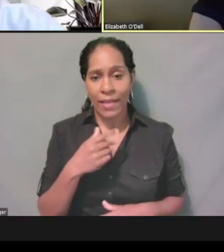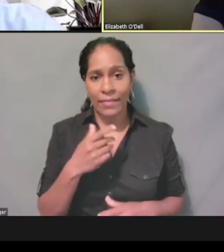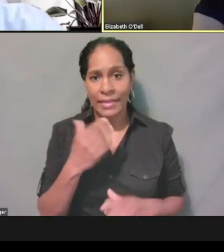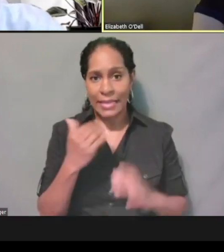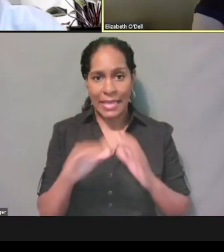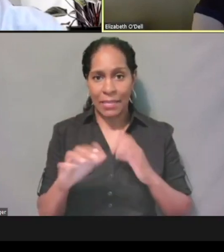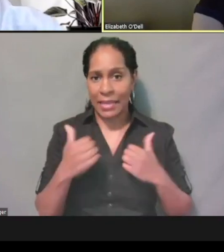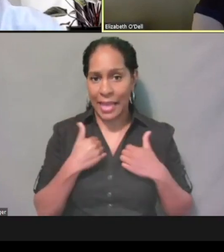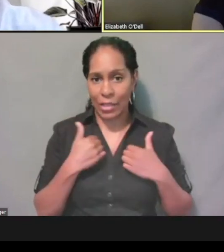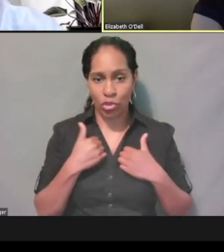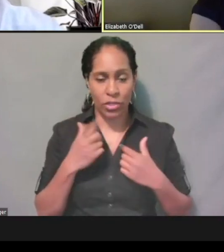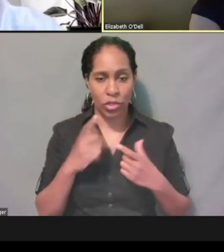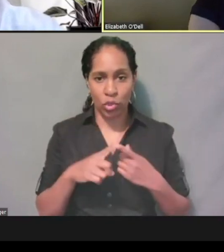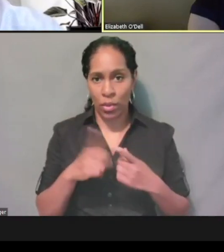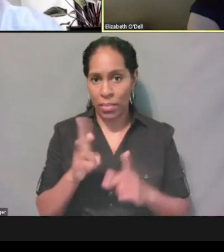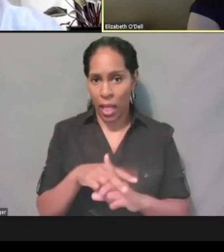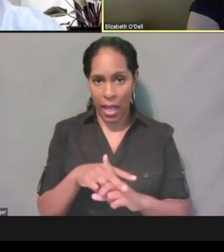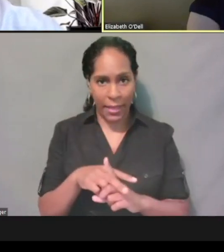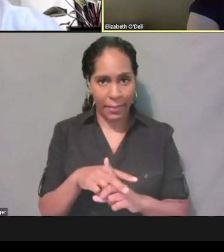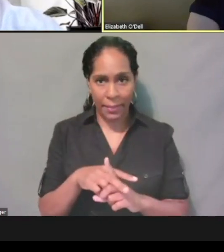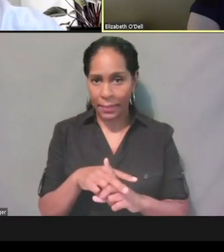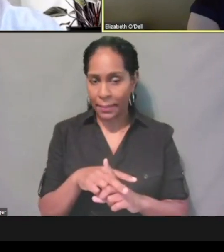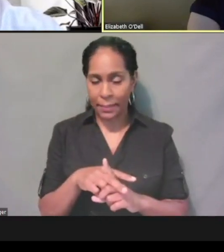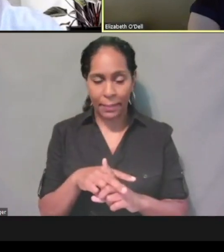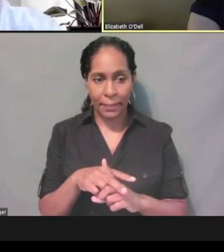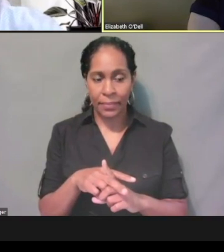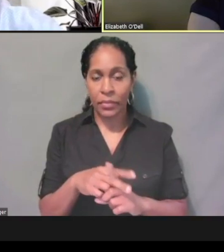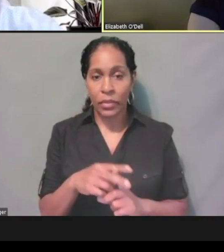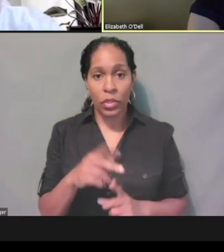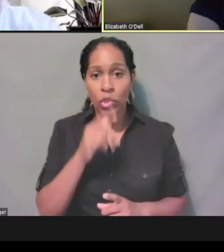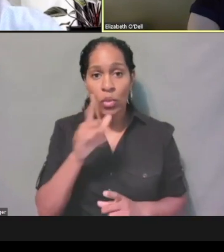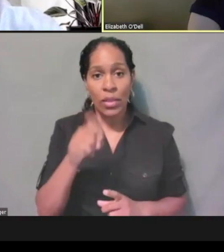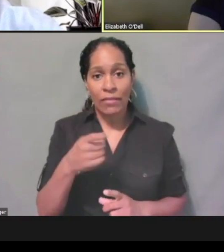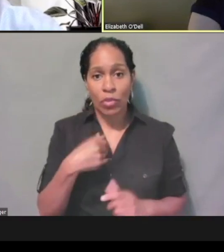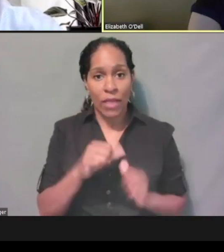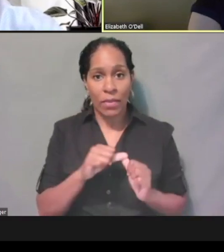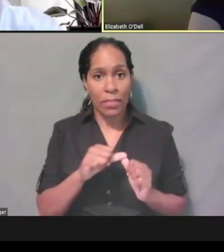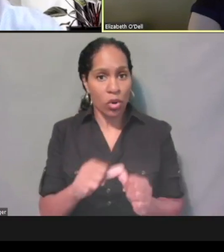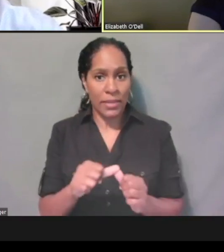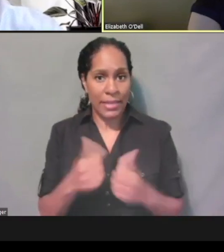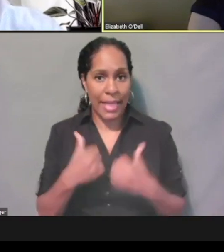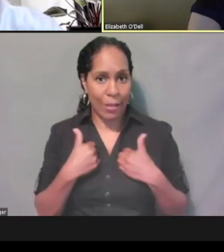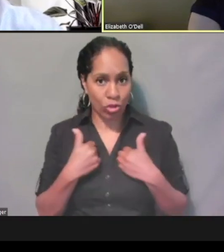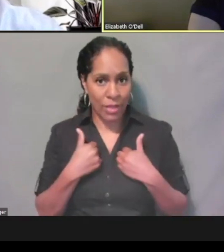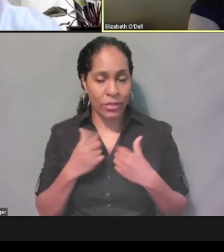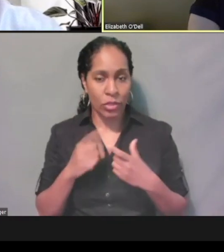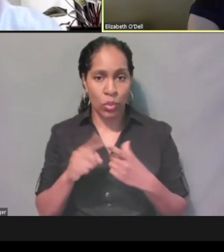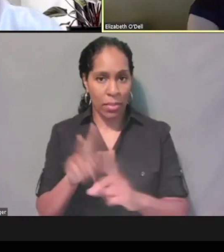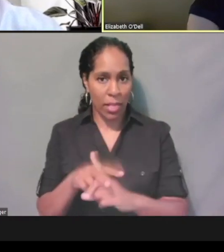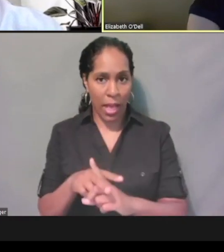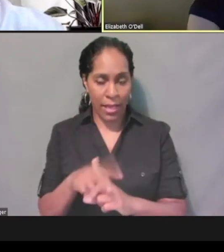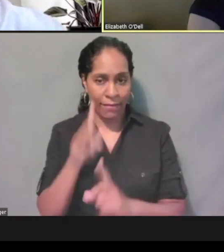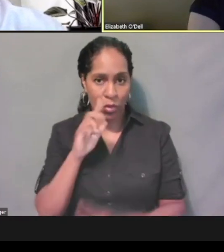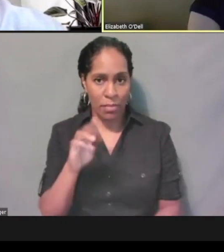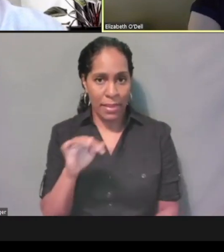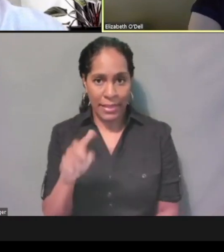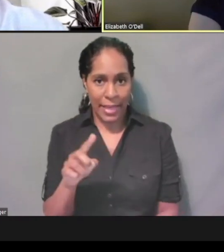You do not have to have a permanent address to apply for Medicaid or receive Medicaid.